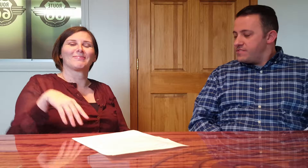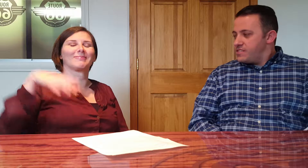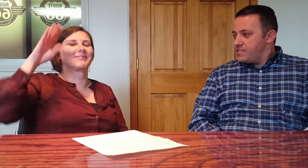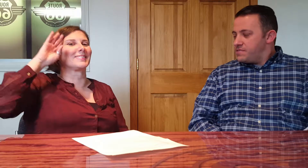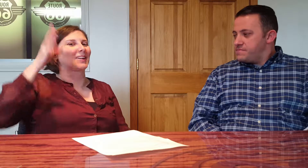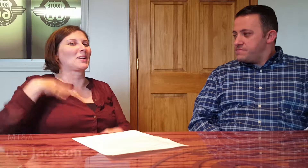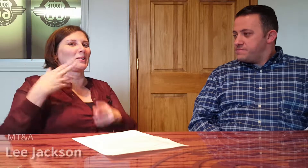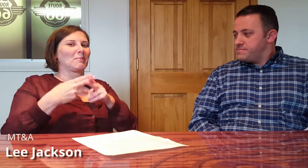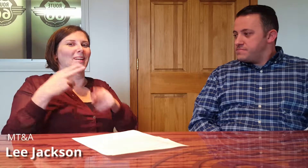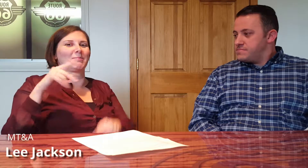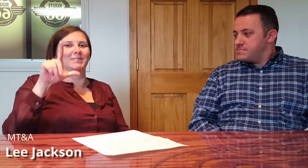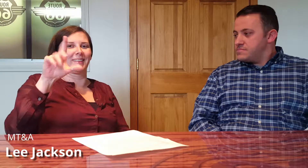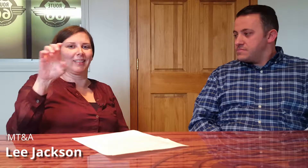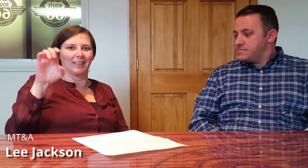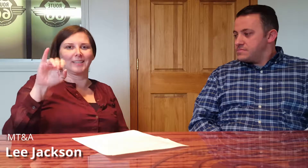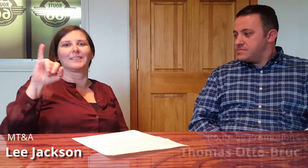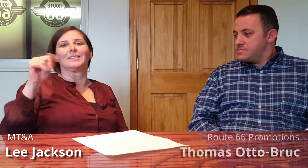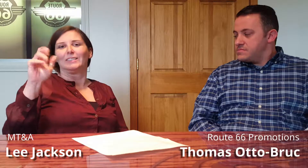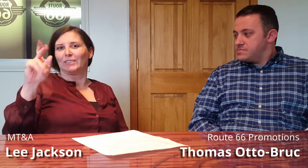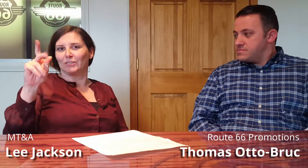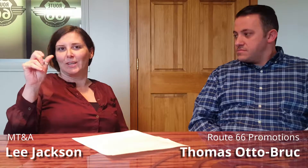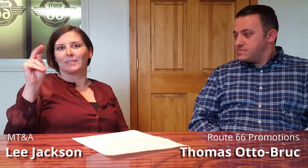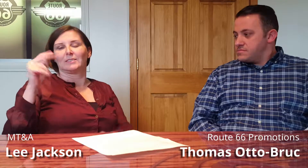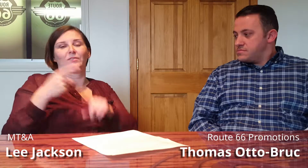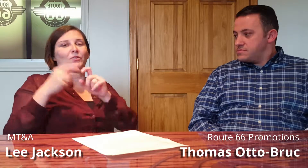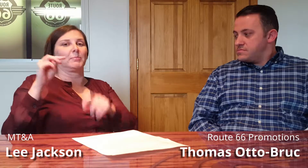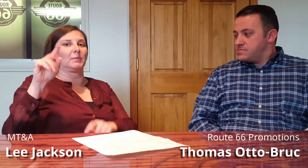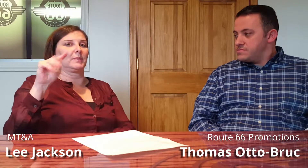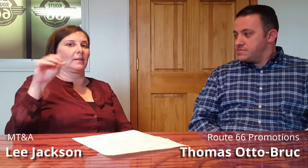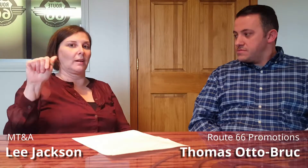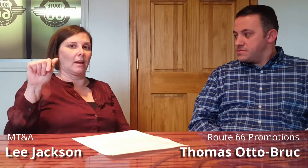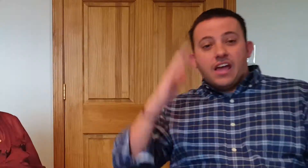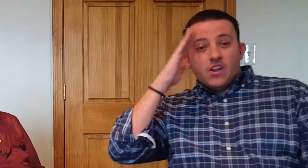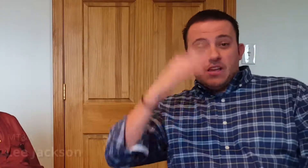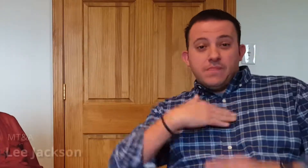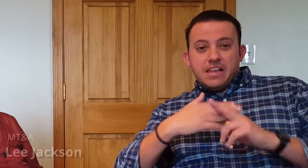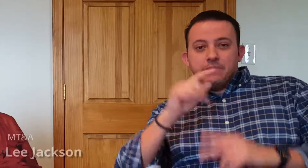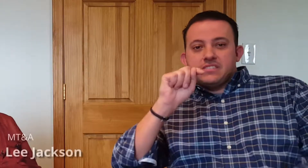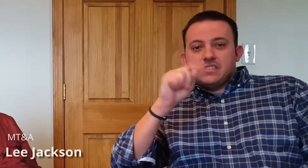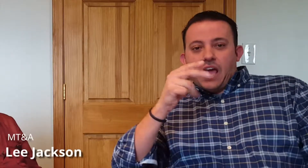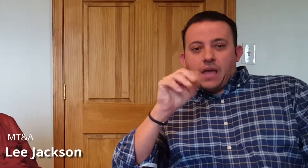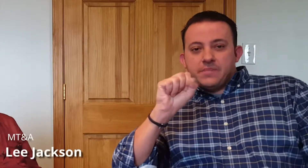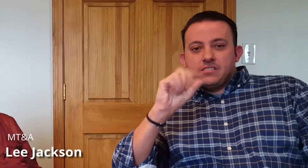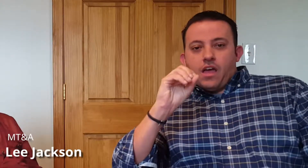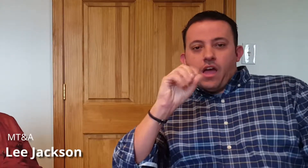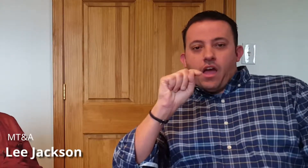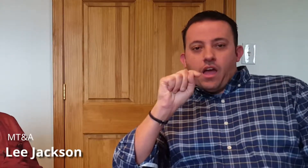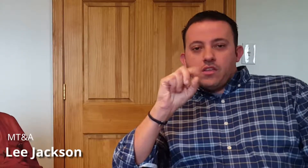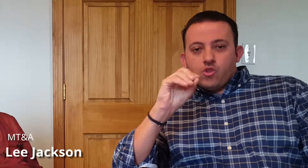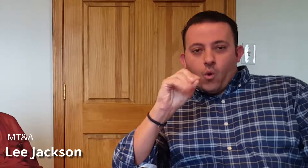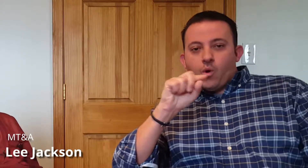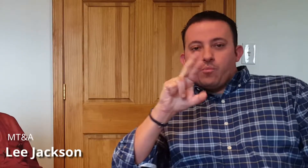Hello! My name is Lee Jackson from MT&A. Hello my name is Thomas Otto-Bruc, and